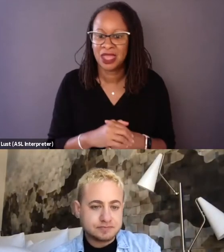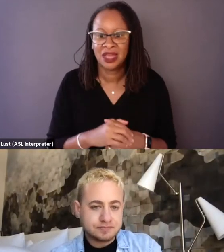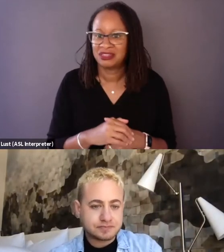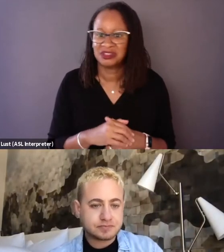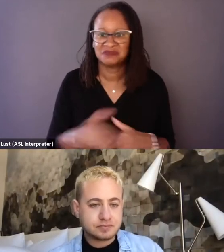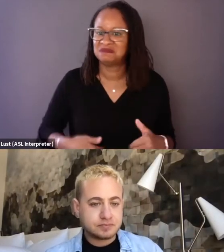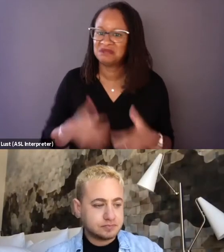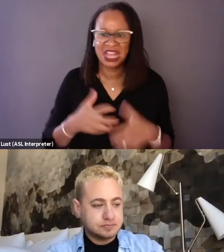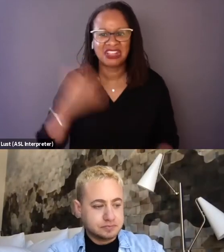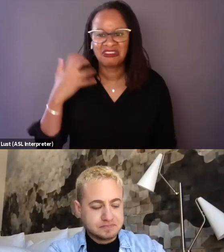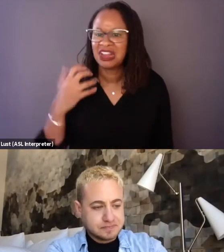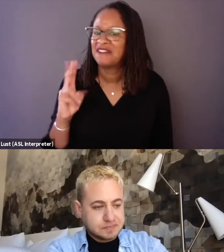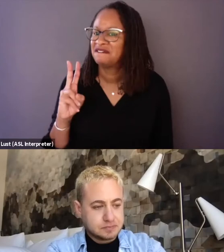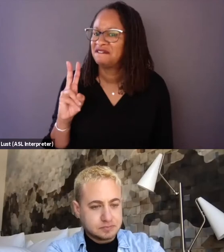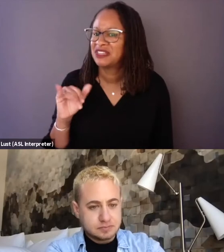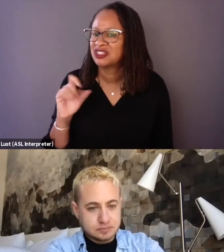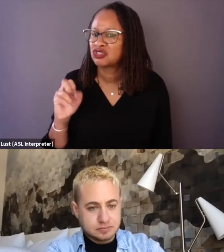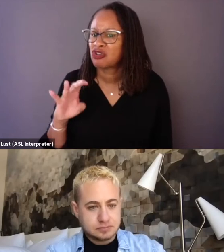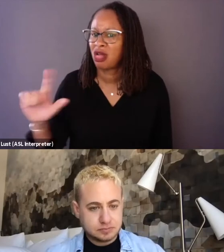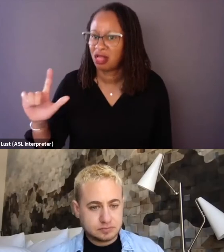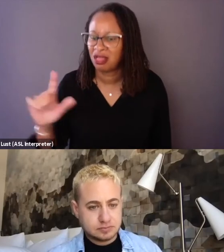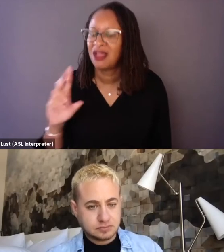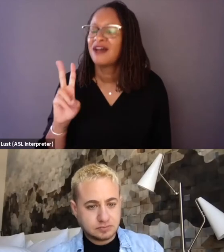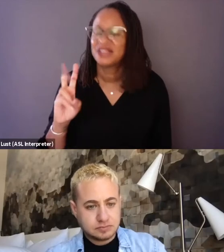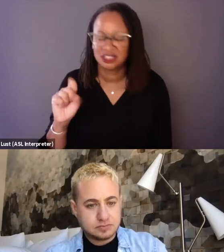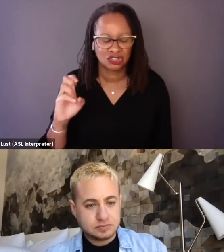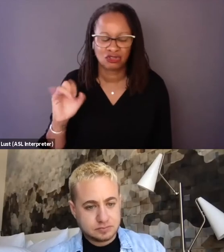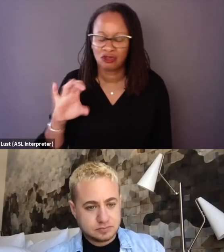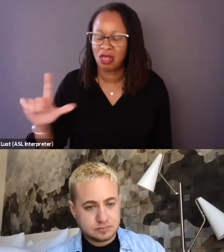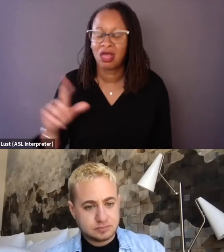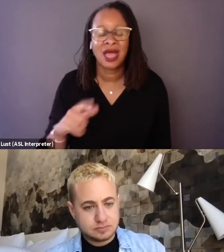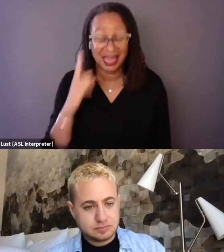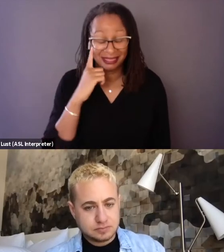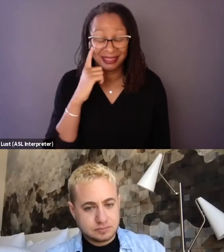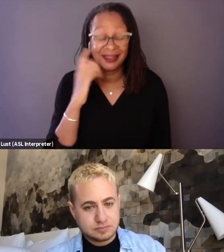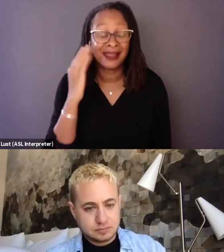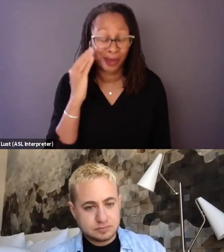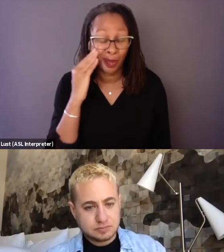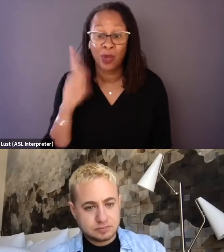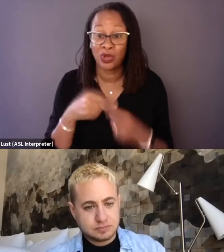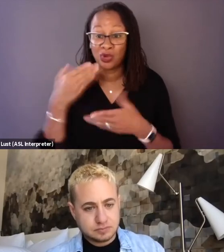And I think- - Mm-hmm. I don't think, I know, we've shared the film with lots and lots of people. By the time you get to the end,